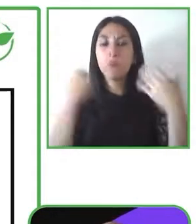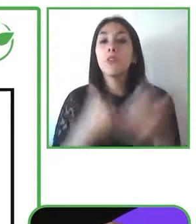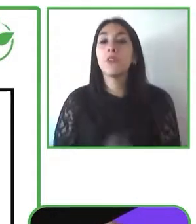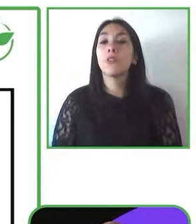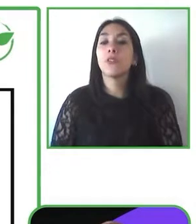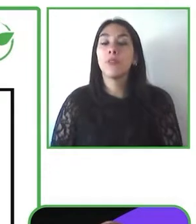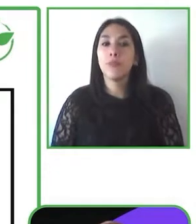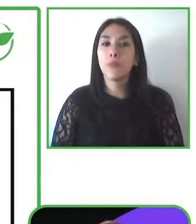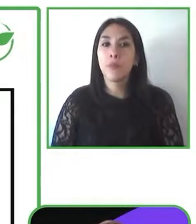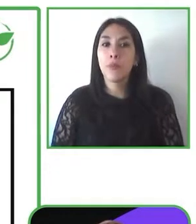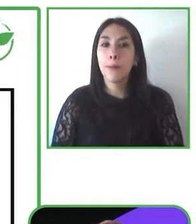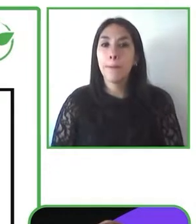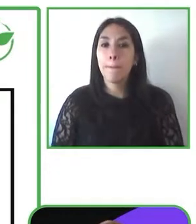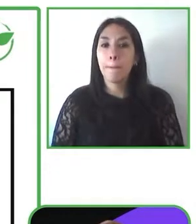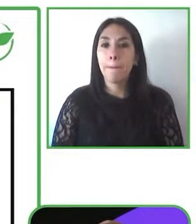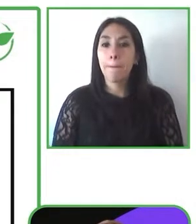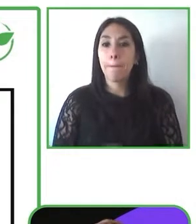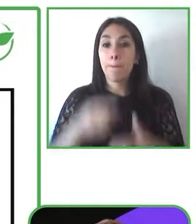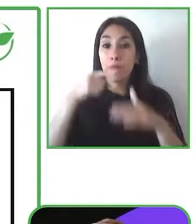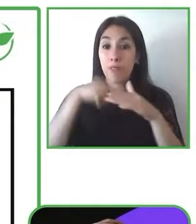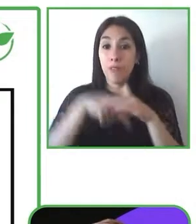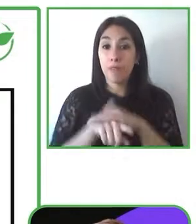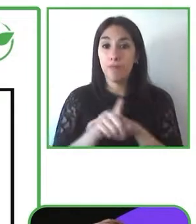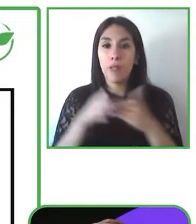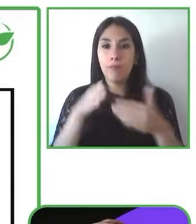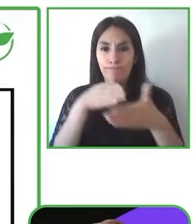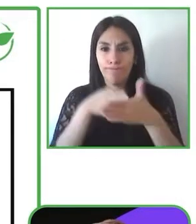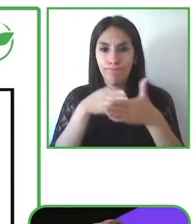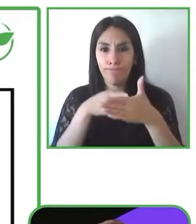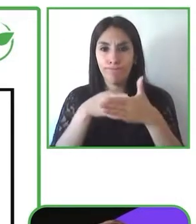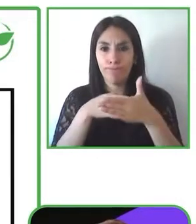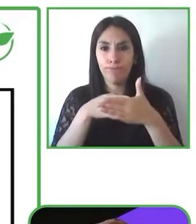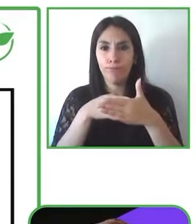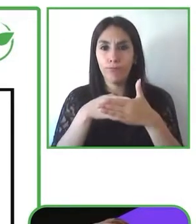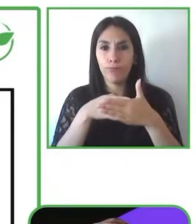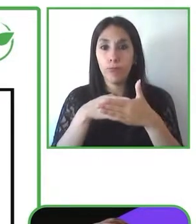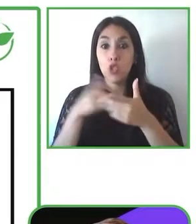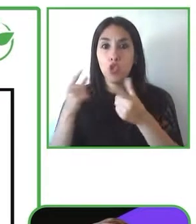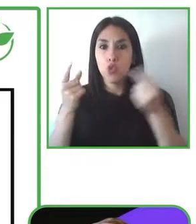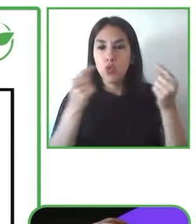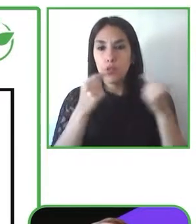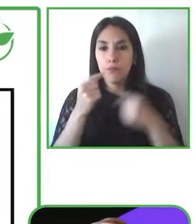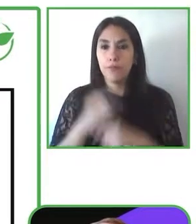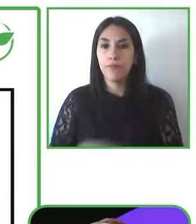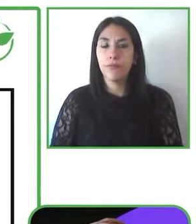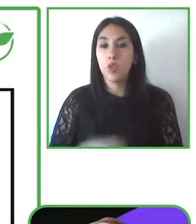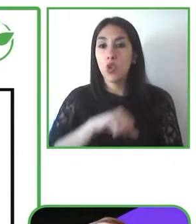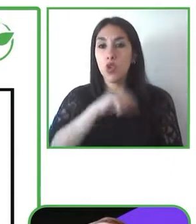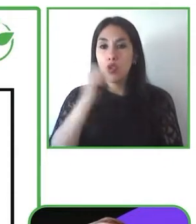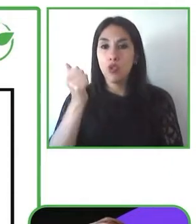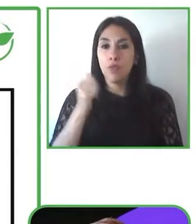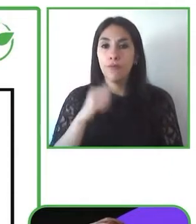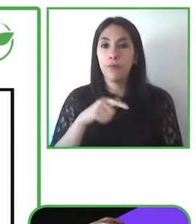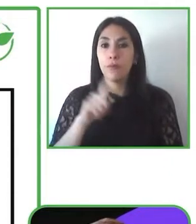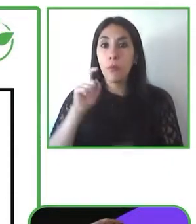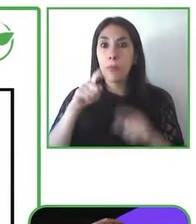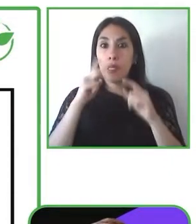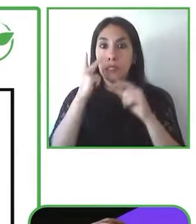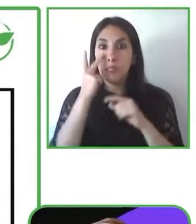Our holistic approach was applied last year by joining two pillars decarbonization and accessibility for the creation of our new eco brand